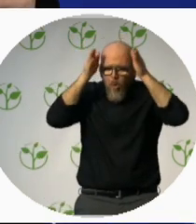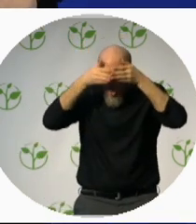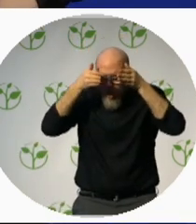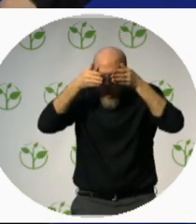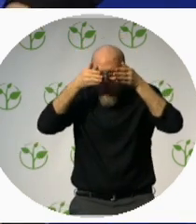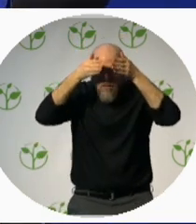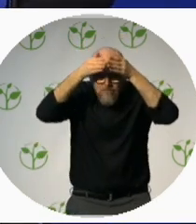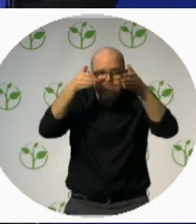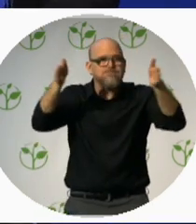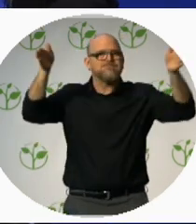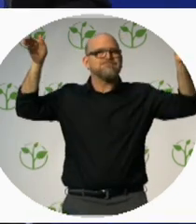How many of you can understand that without the subtitles.